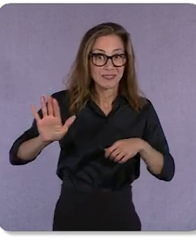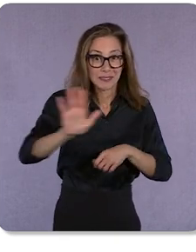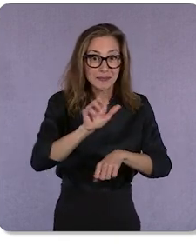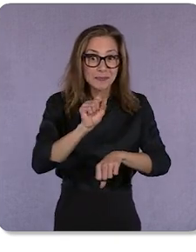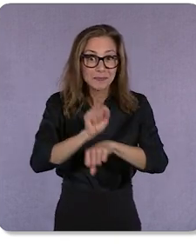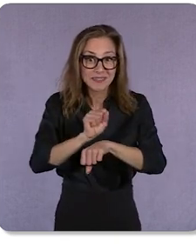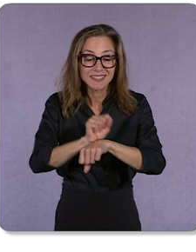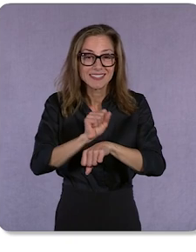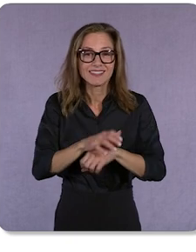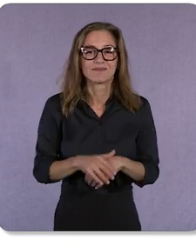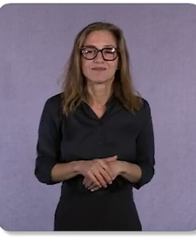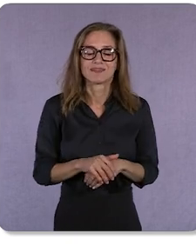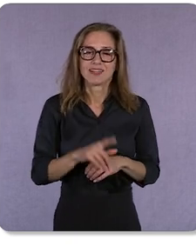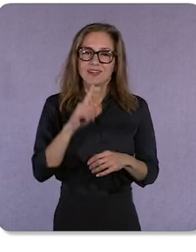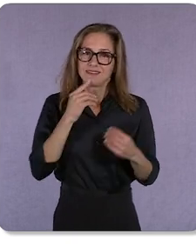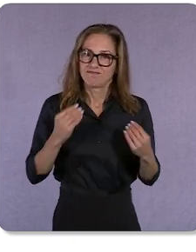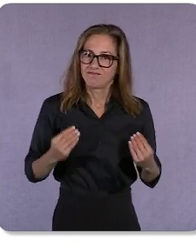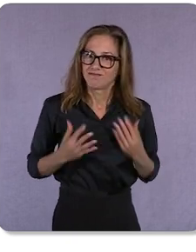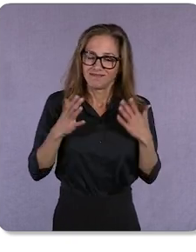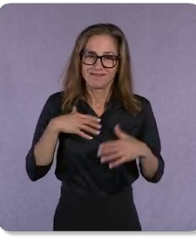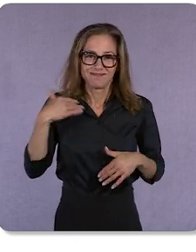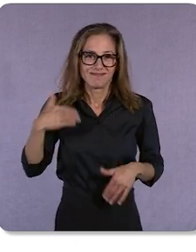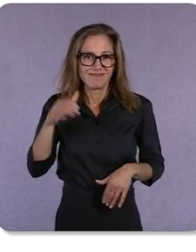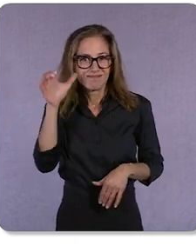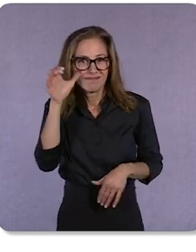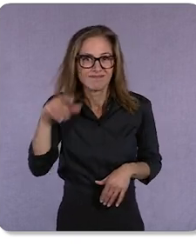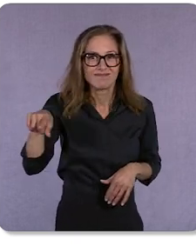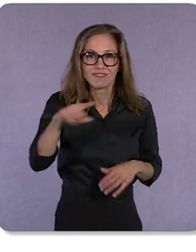It’s been energizing to hear how retailers all across the globe